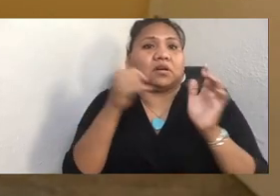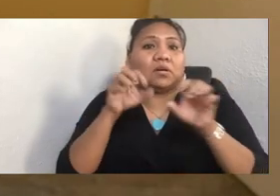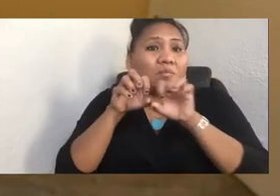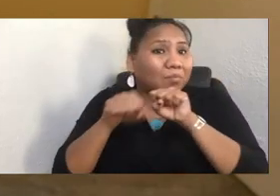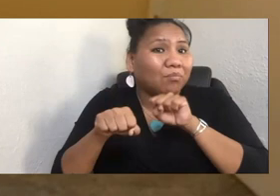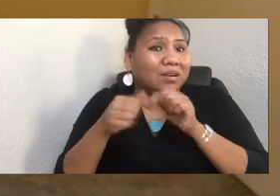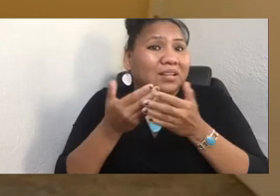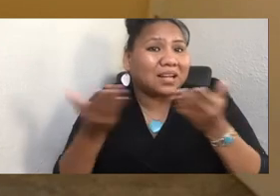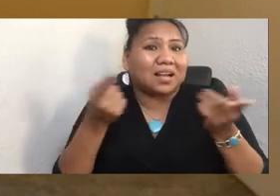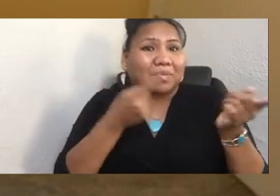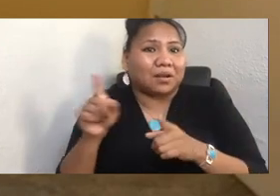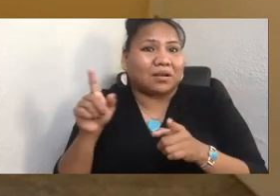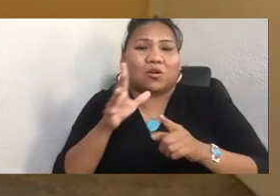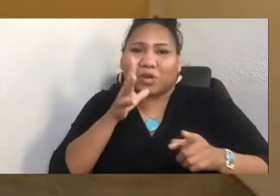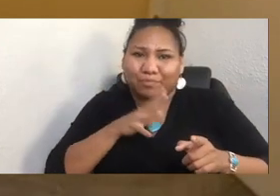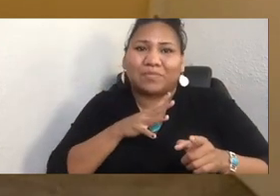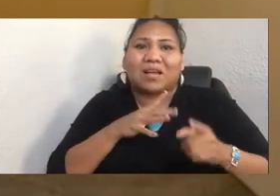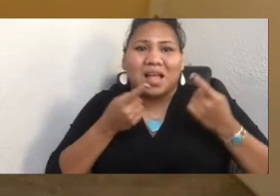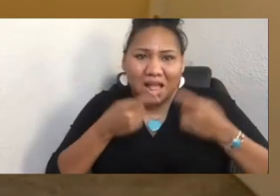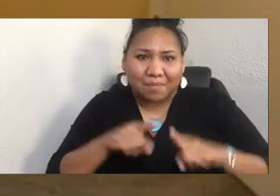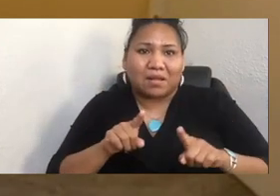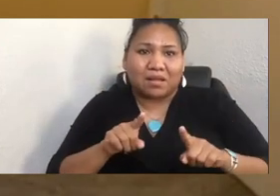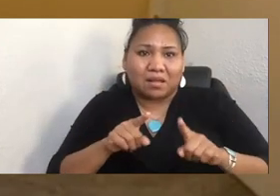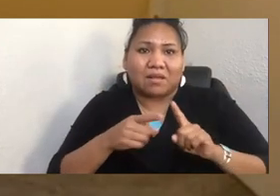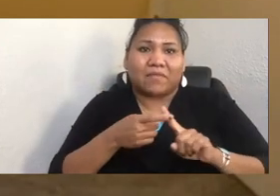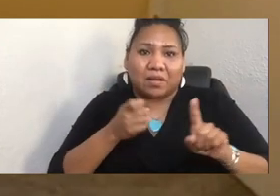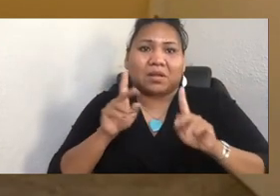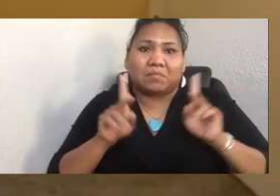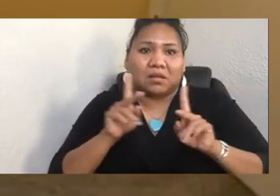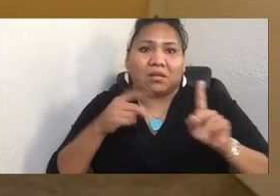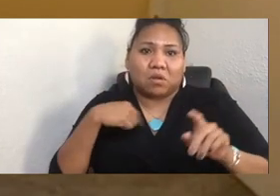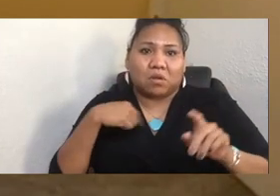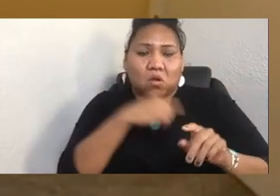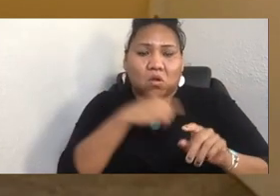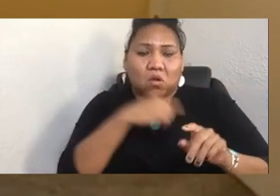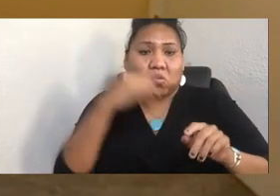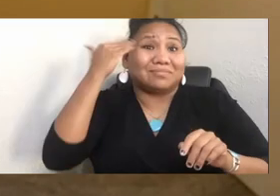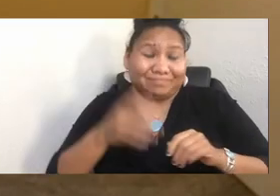happen from people we know. And so Gloria Steinem makes the argument